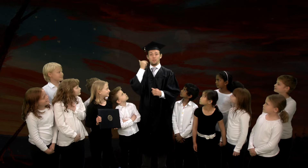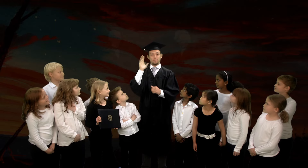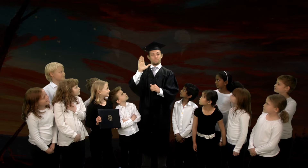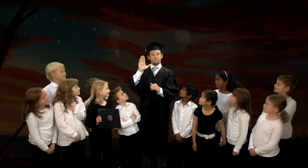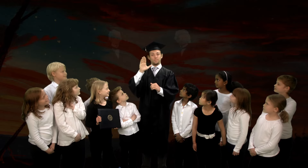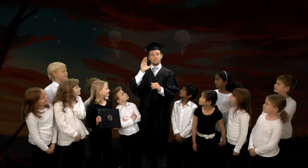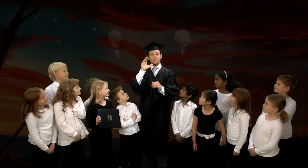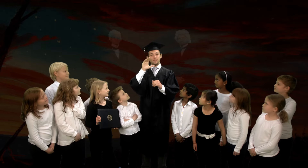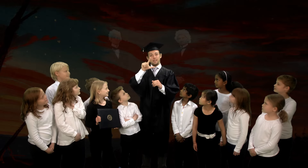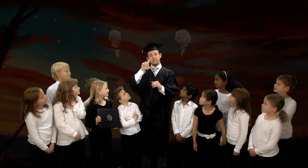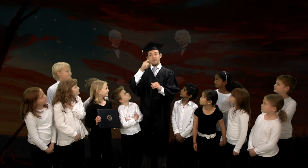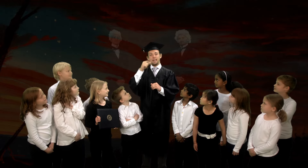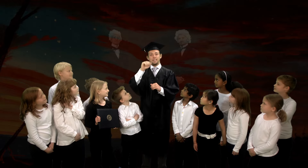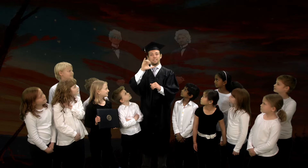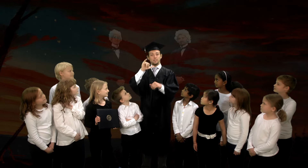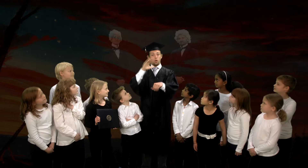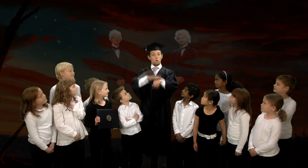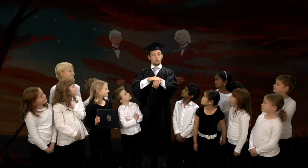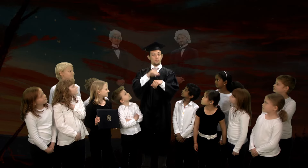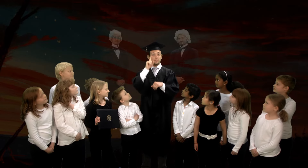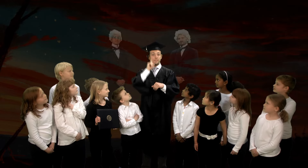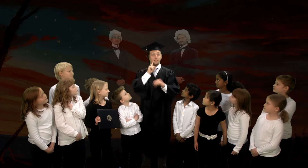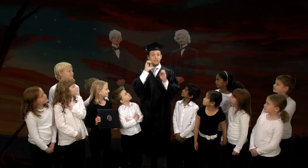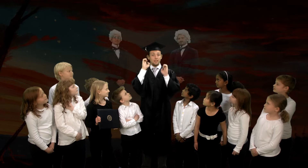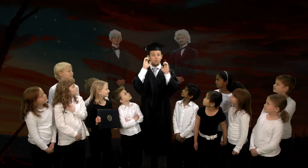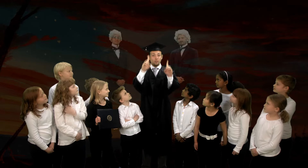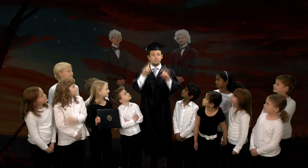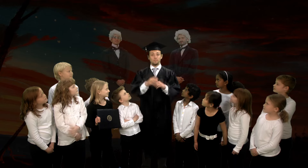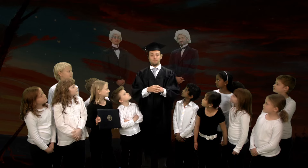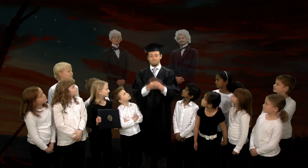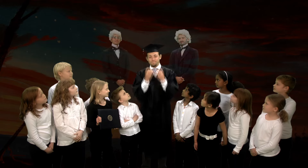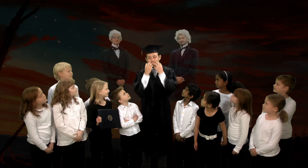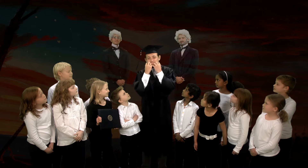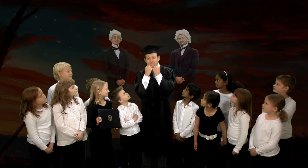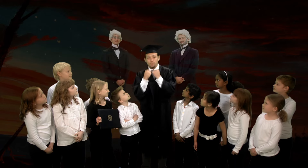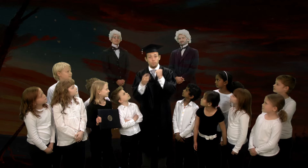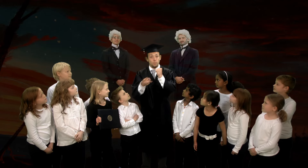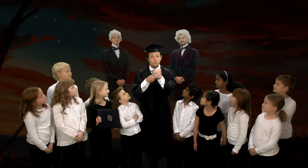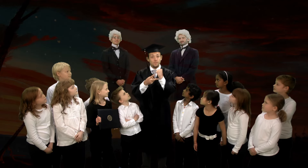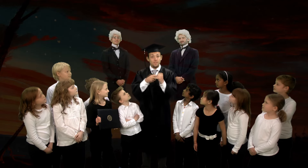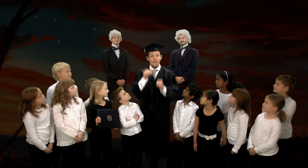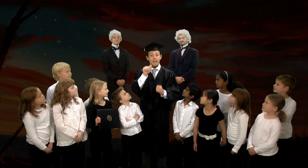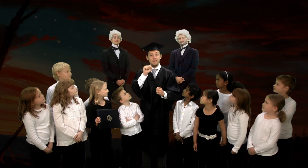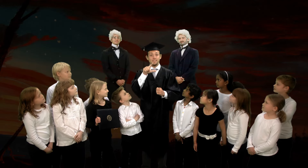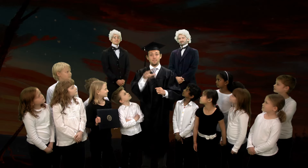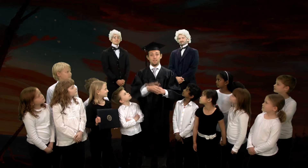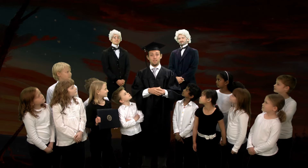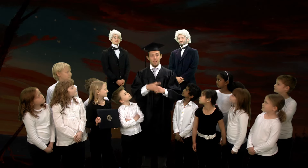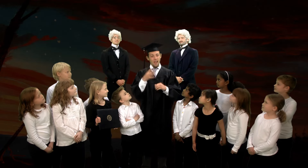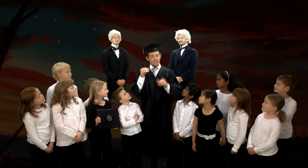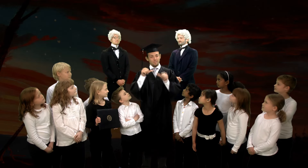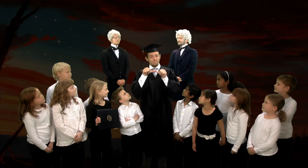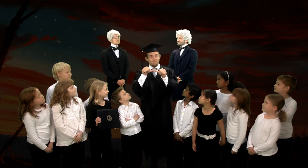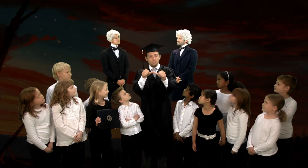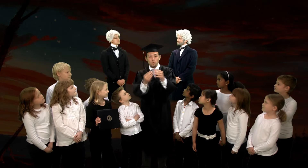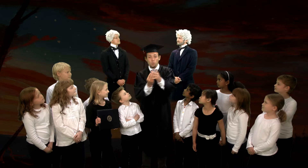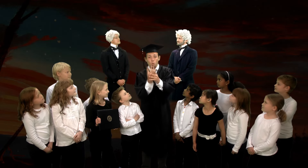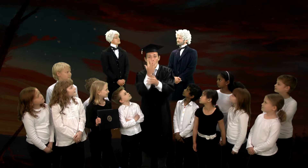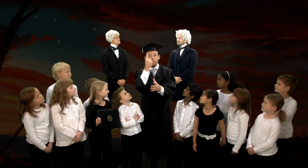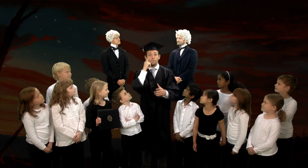and Gallaudet's legacy of Deaf education, ASL preservation, and Deaf culture,